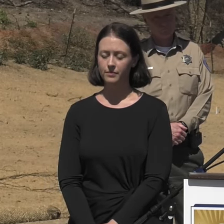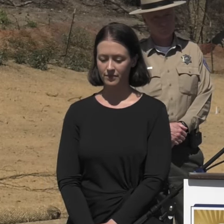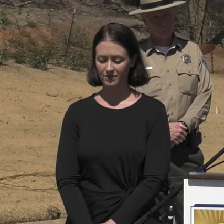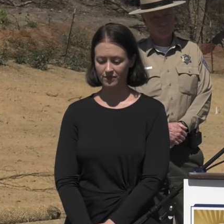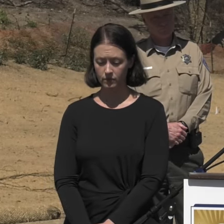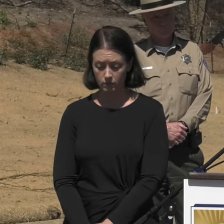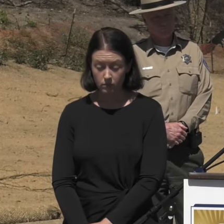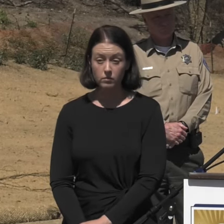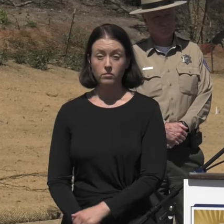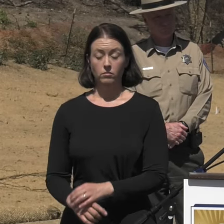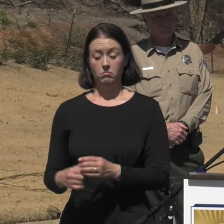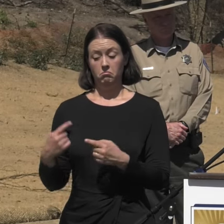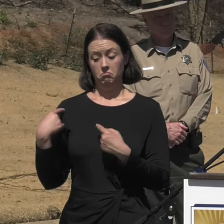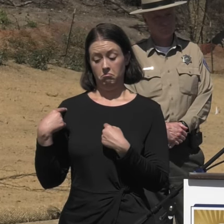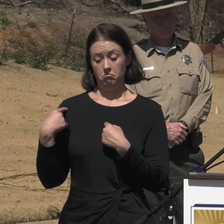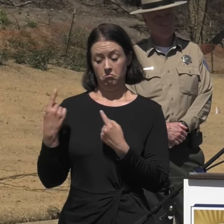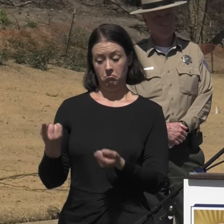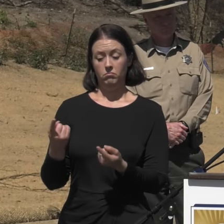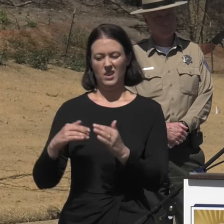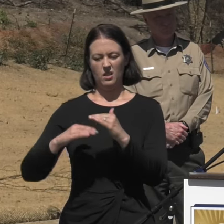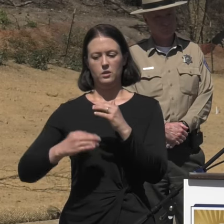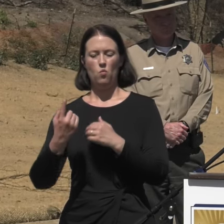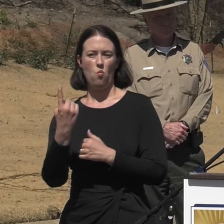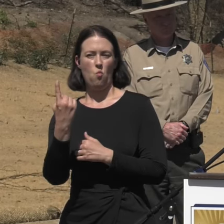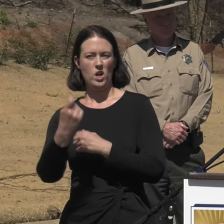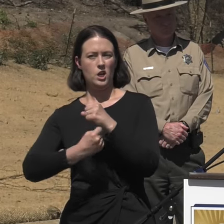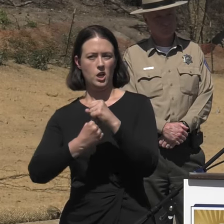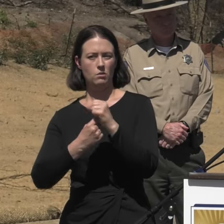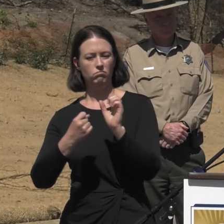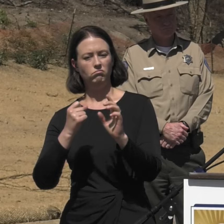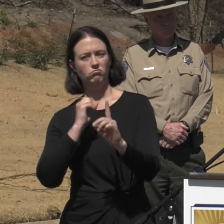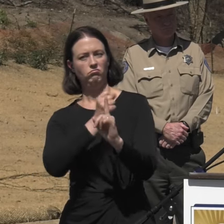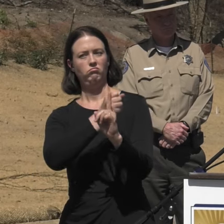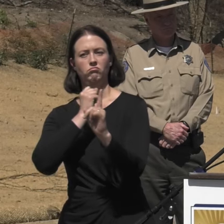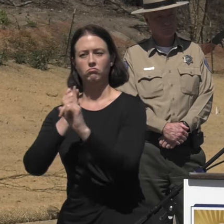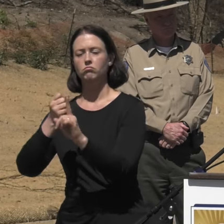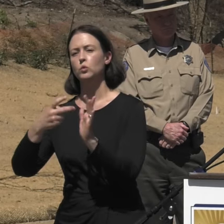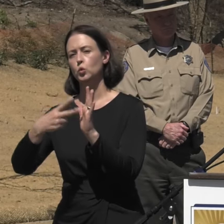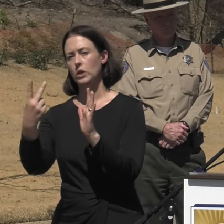Twice in less than a year, the California Office of Emergency Services